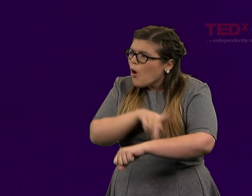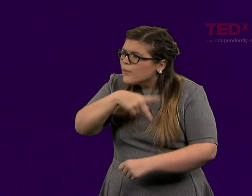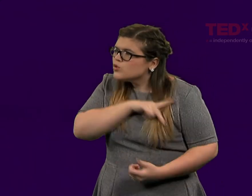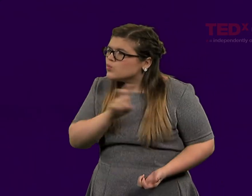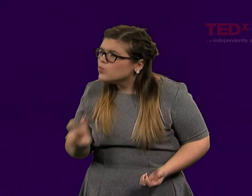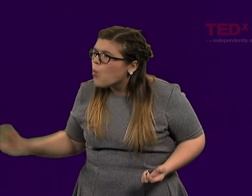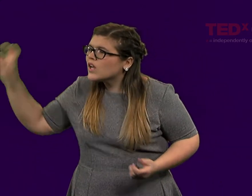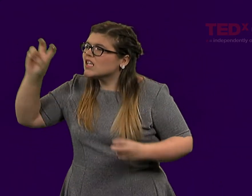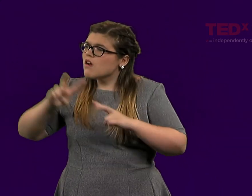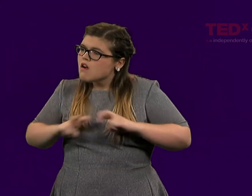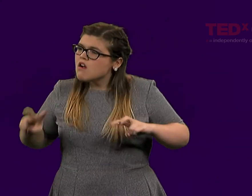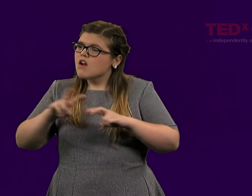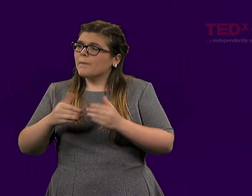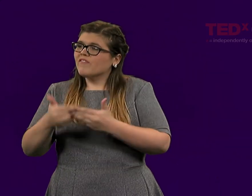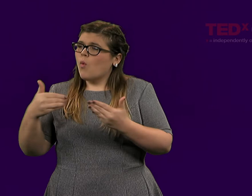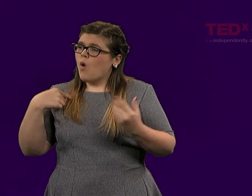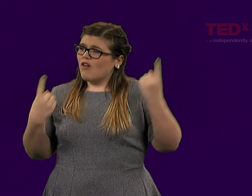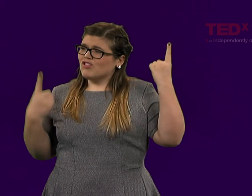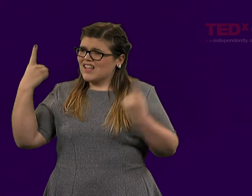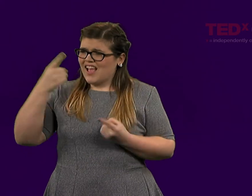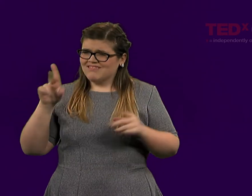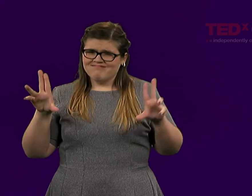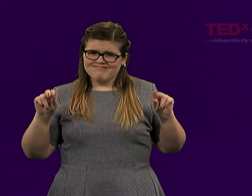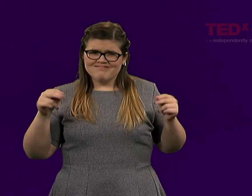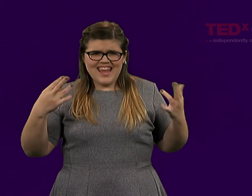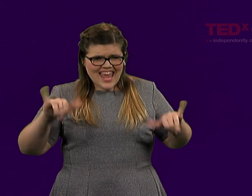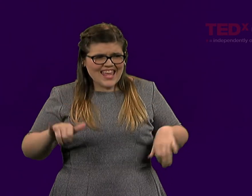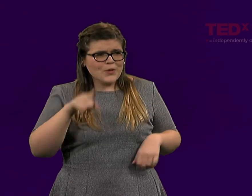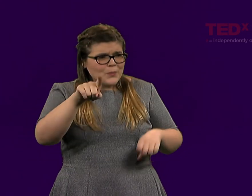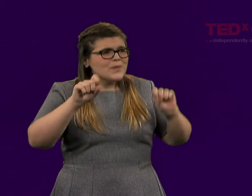but it really took a long journey for me.